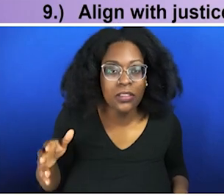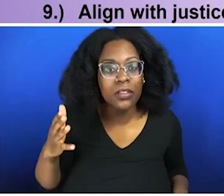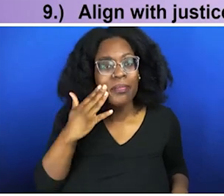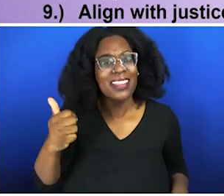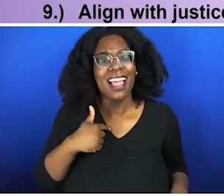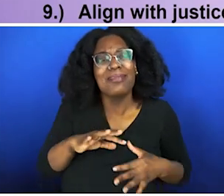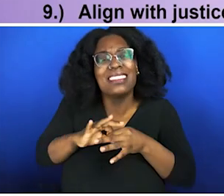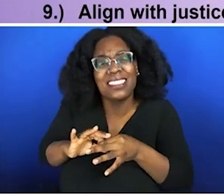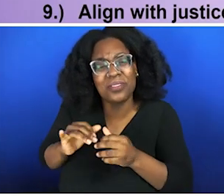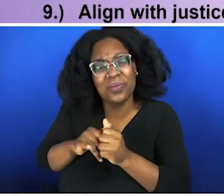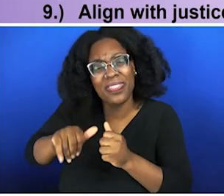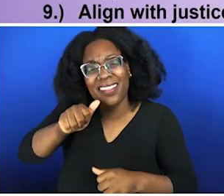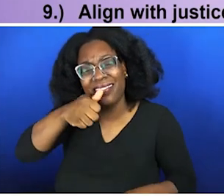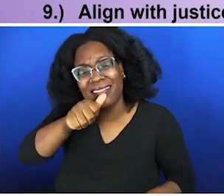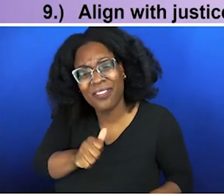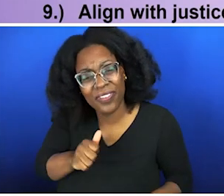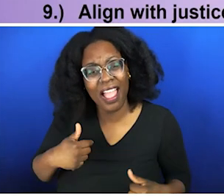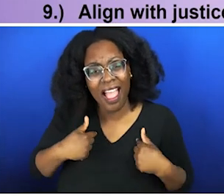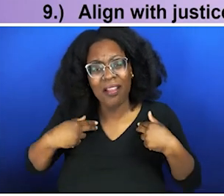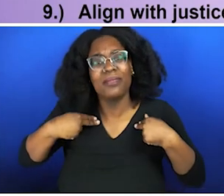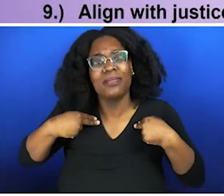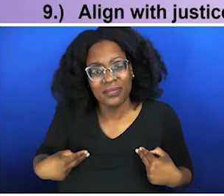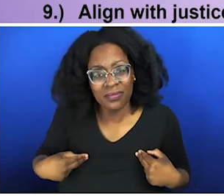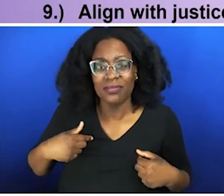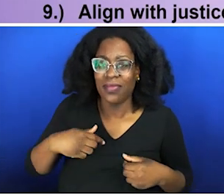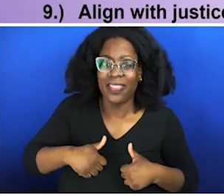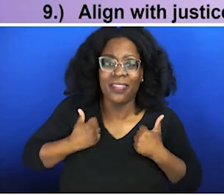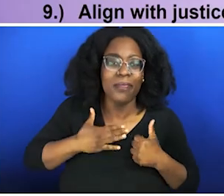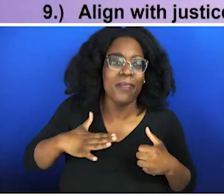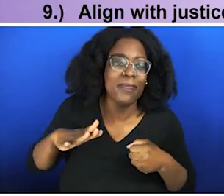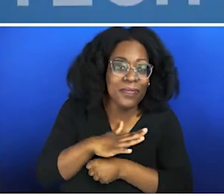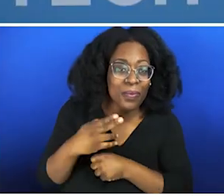are dying, and I feel that sense of urgency because I'm connected to that suffering. Because